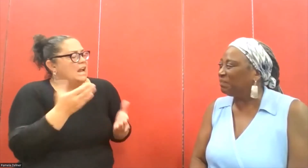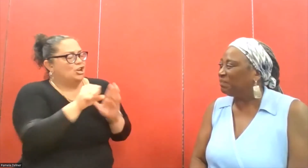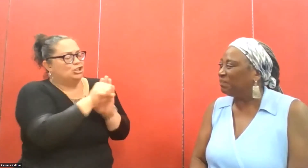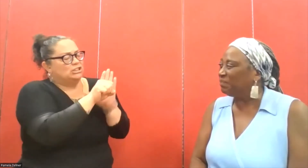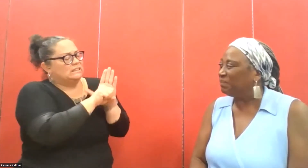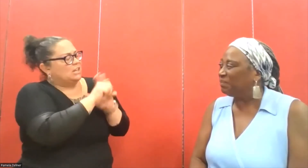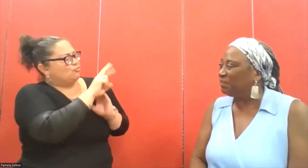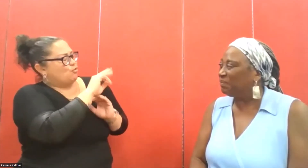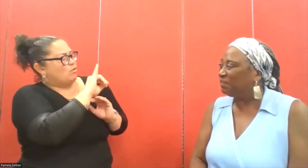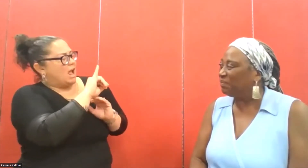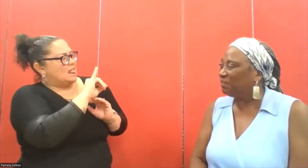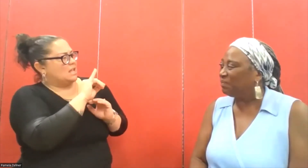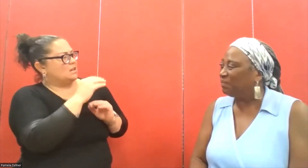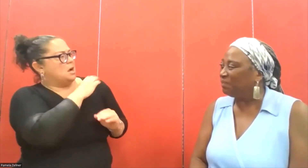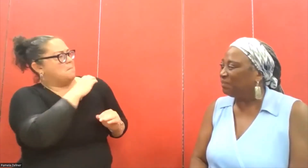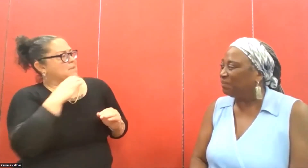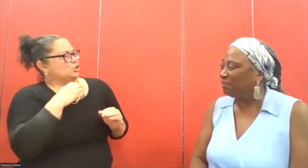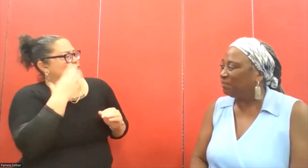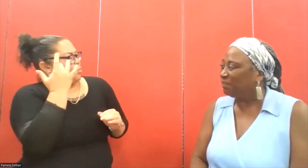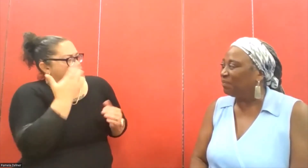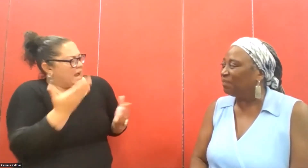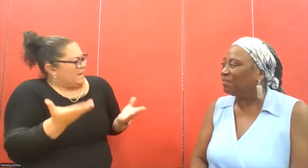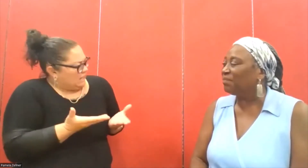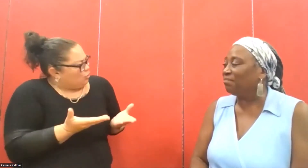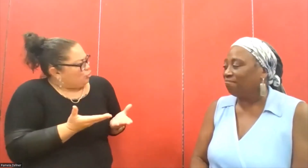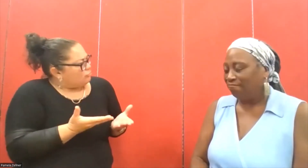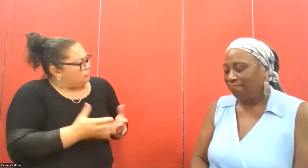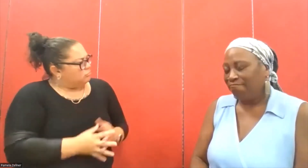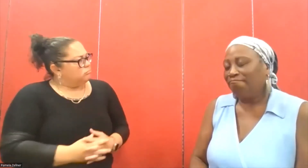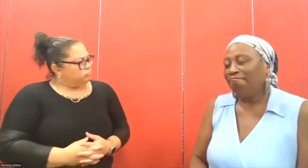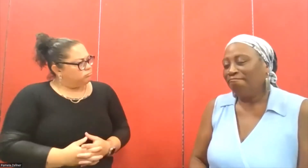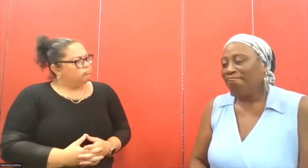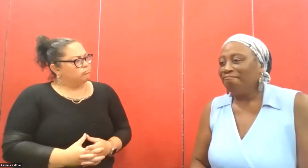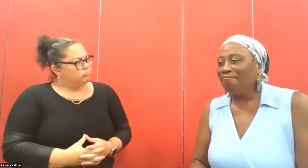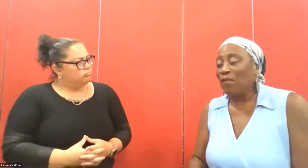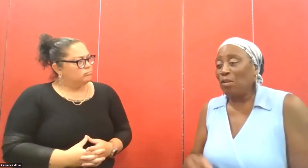So I'm very curious about why you're interested in the state of Rhode Island. Why are you here?